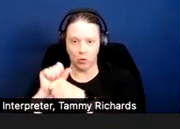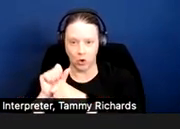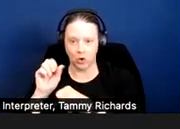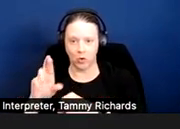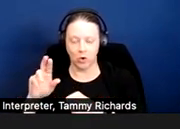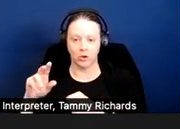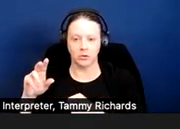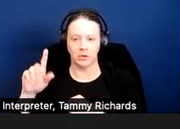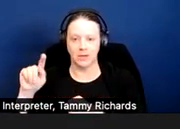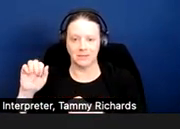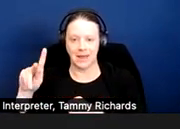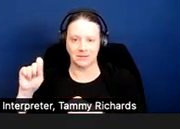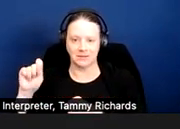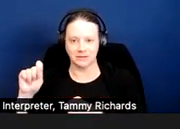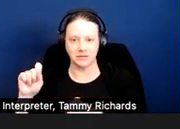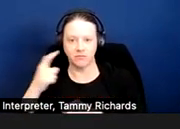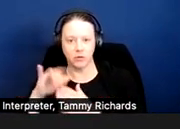related to their disability.